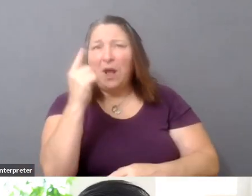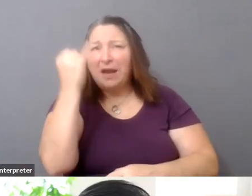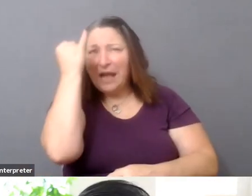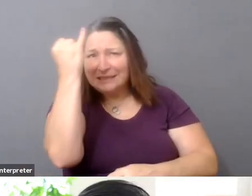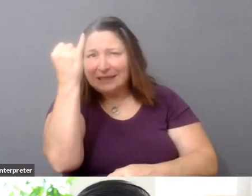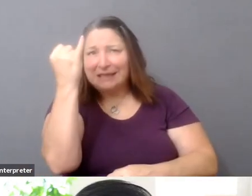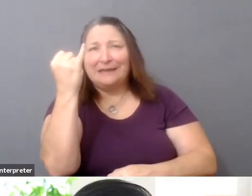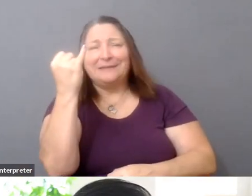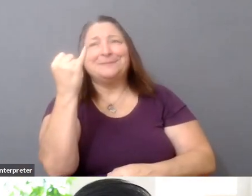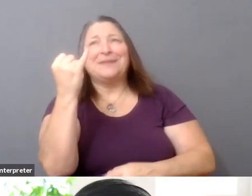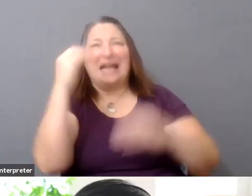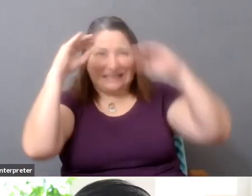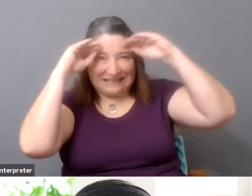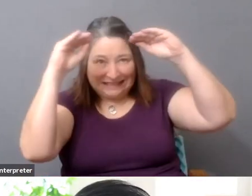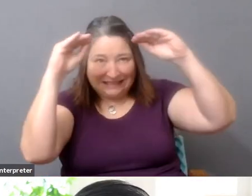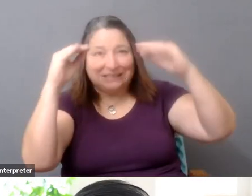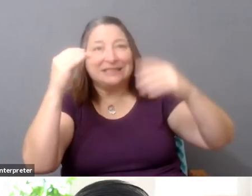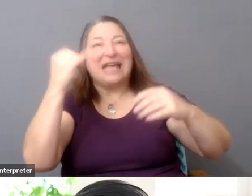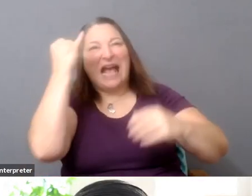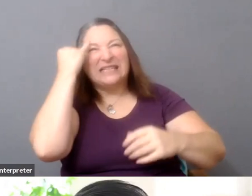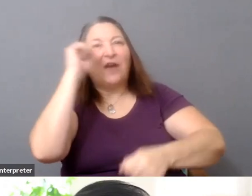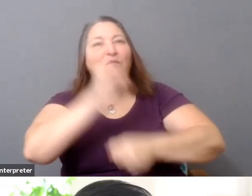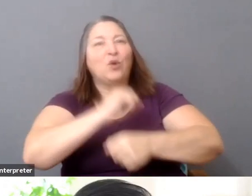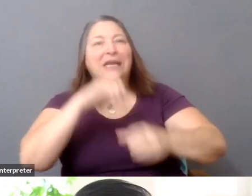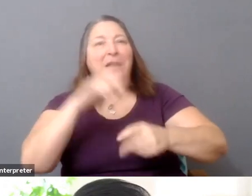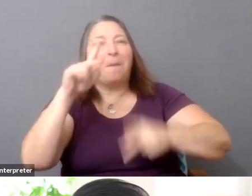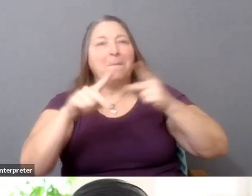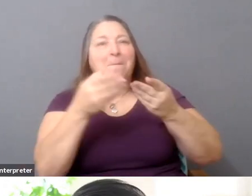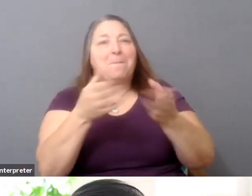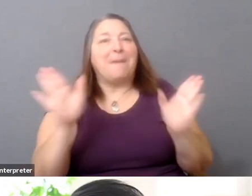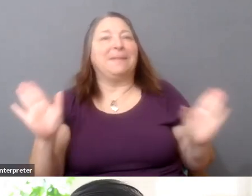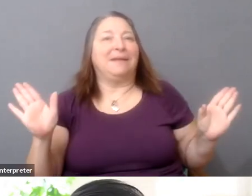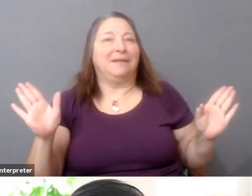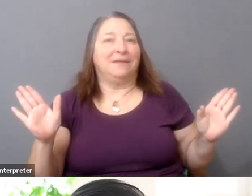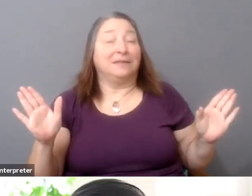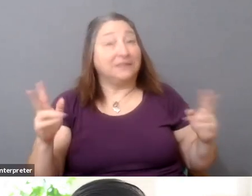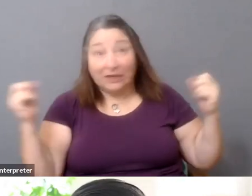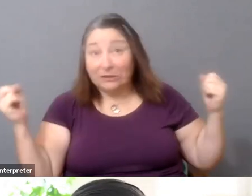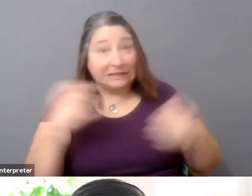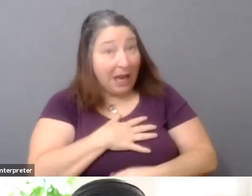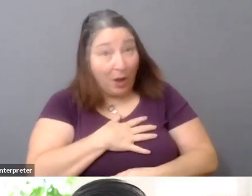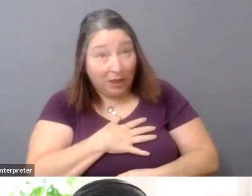this idea of working in public, and it's very scary because, you know--